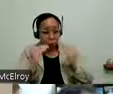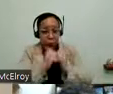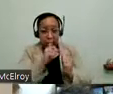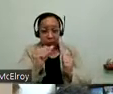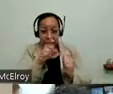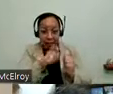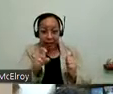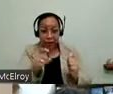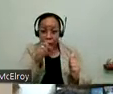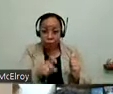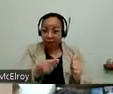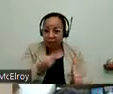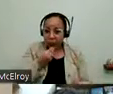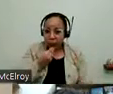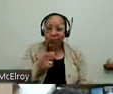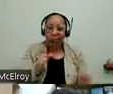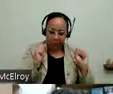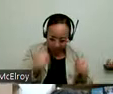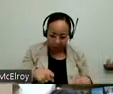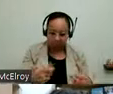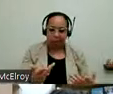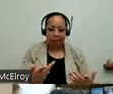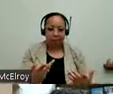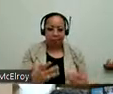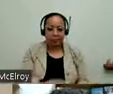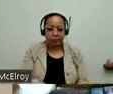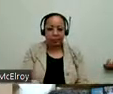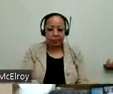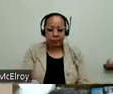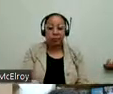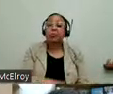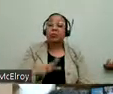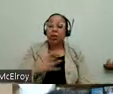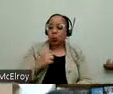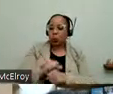that. We also work with the Mayor's Office